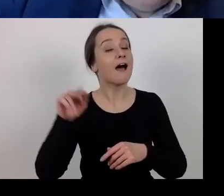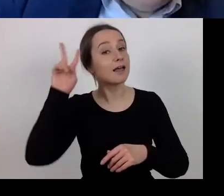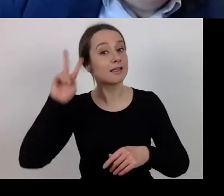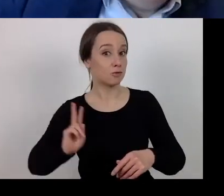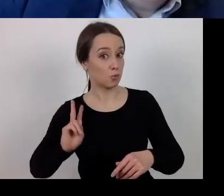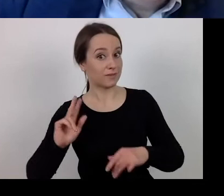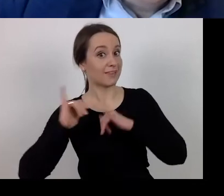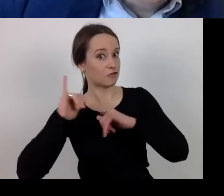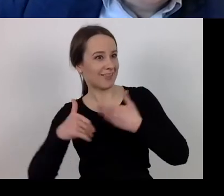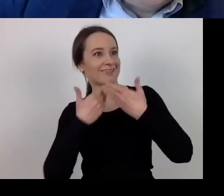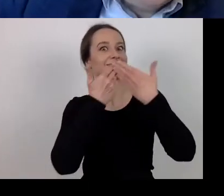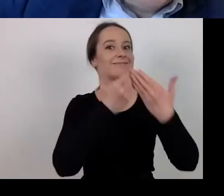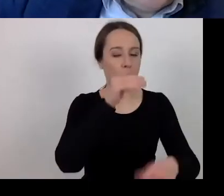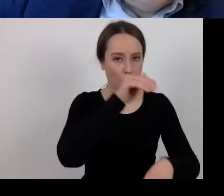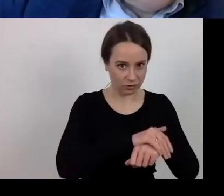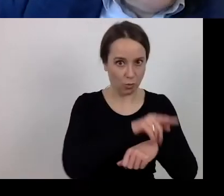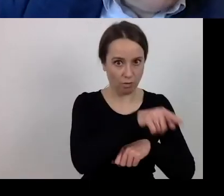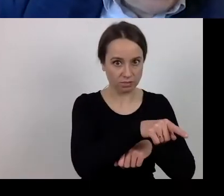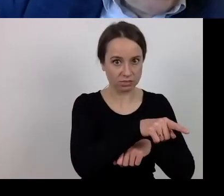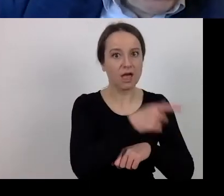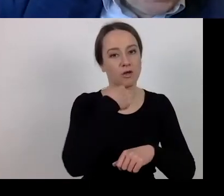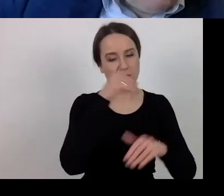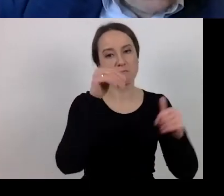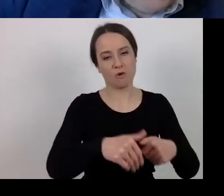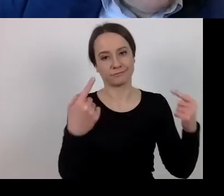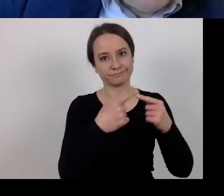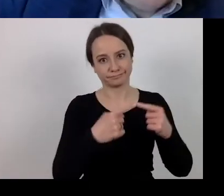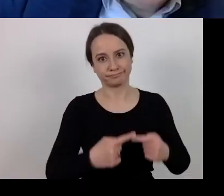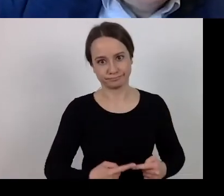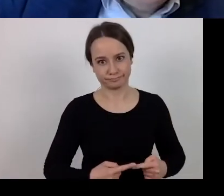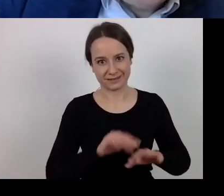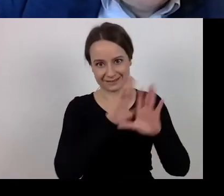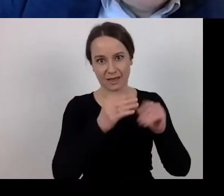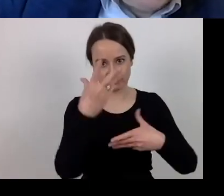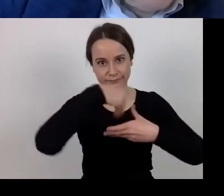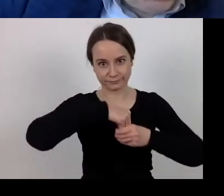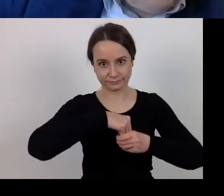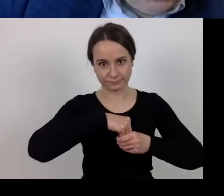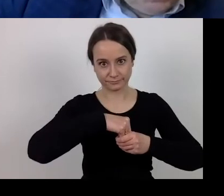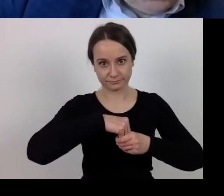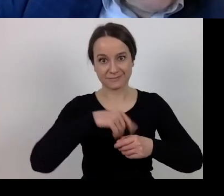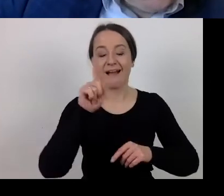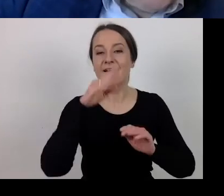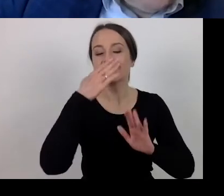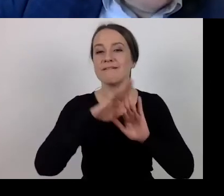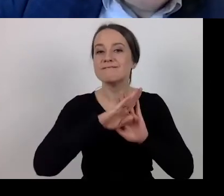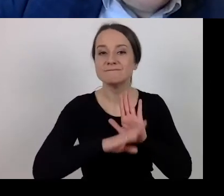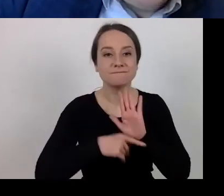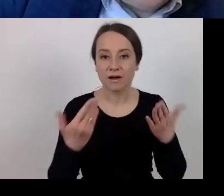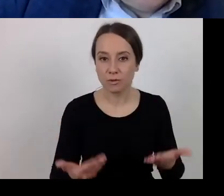may be considered as eligible for funding. On the condition that there is an approval